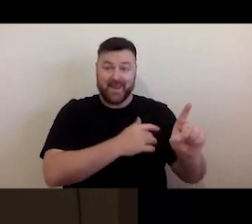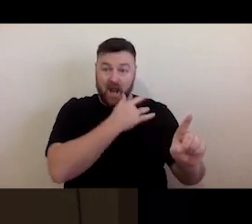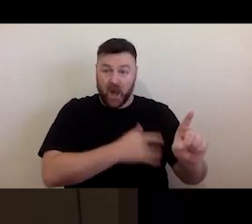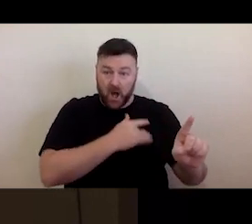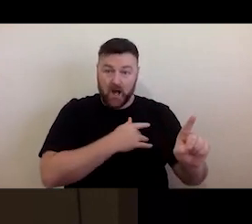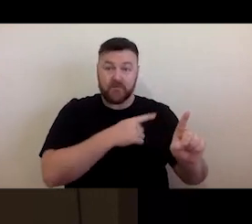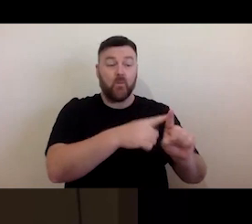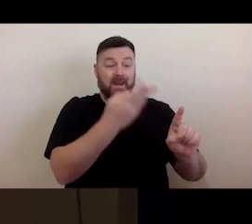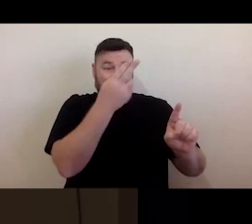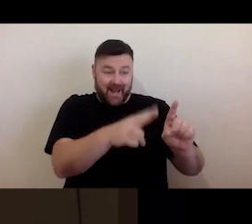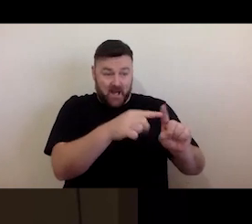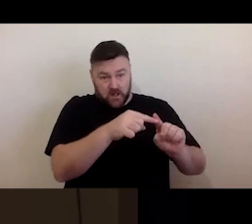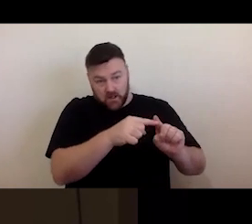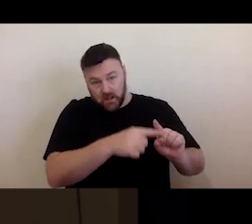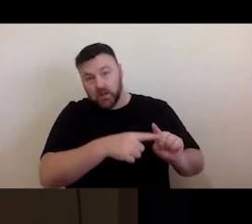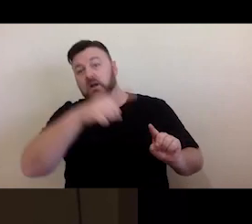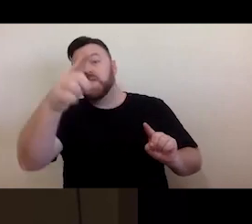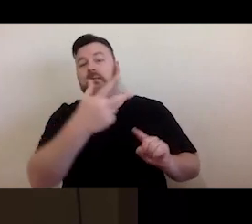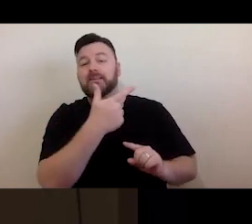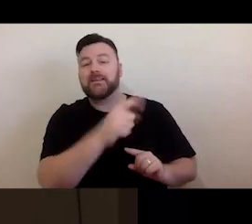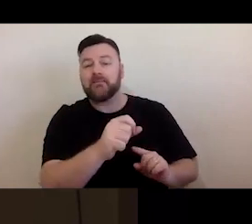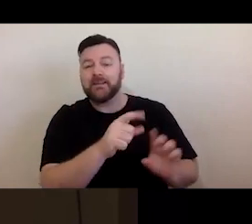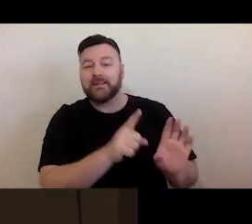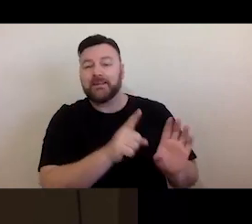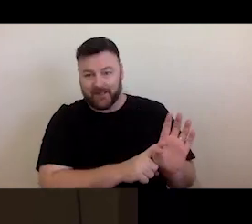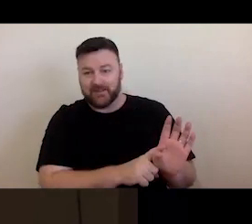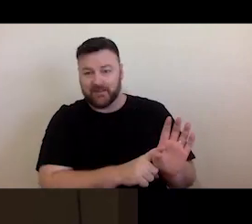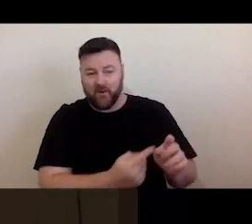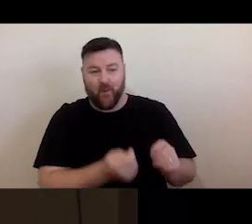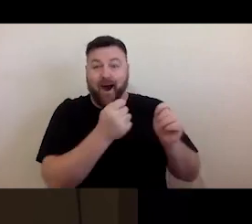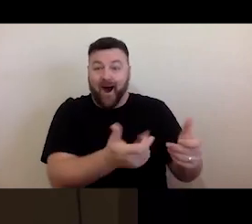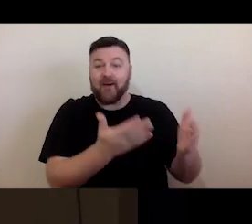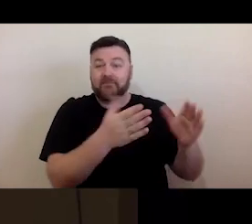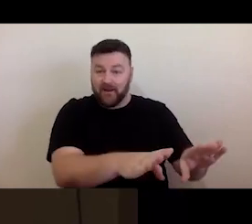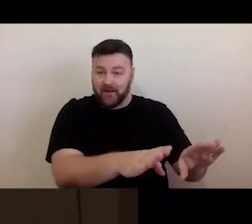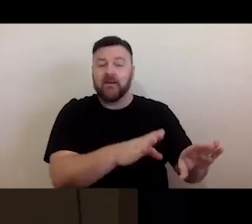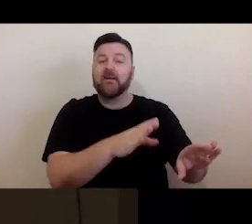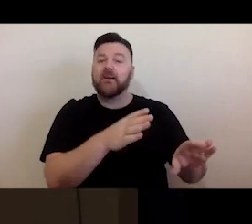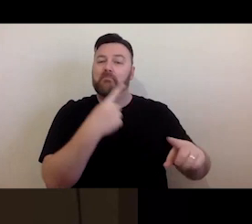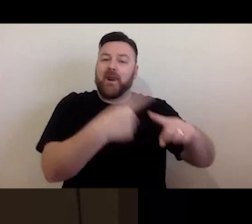So, the copyright carries on and exists after the death of the original author.